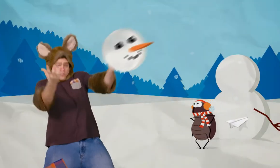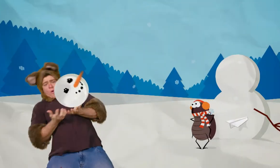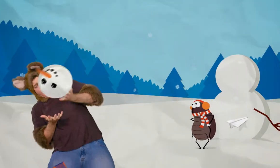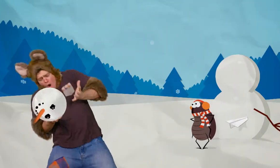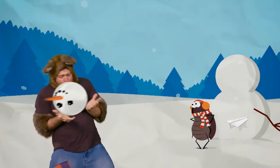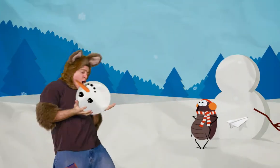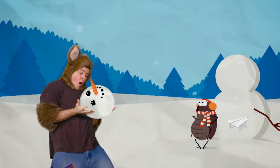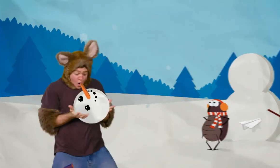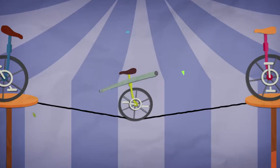Oh! Ooh!